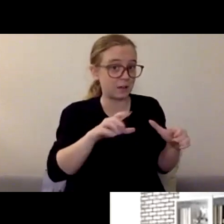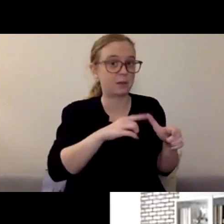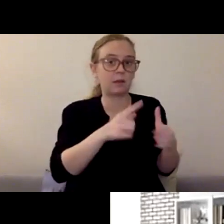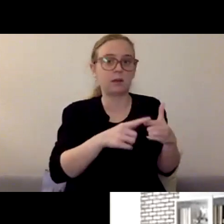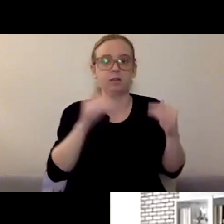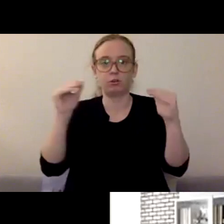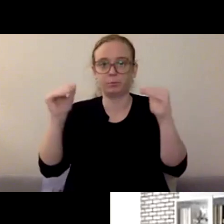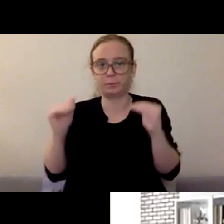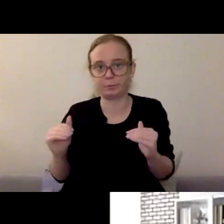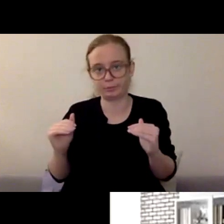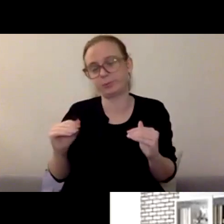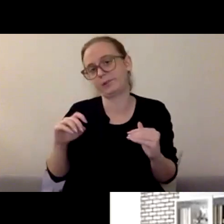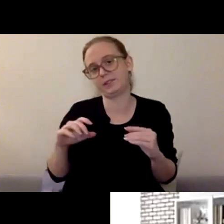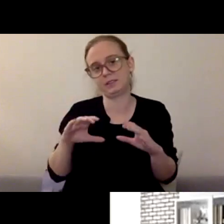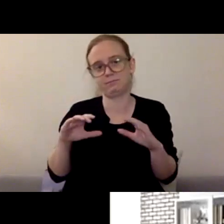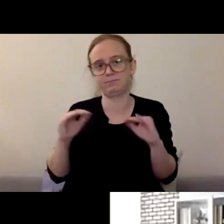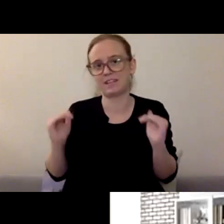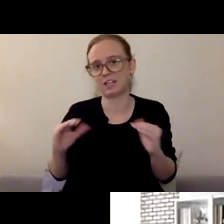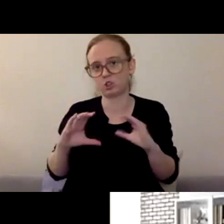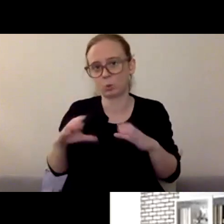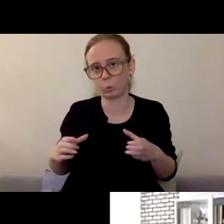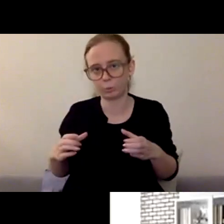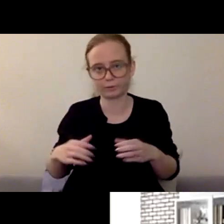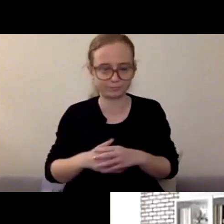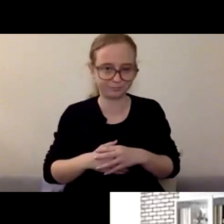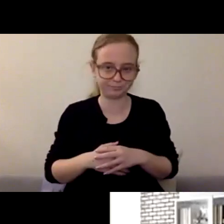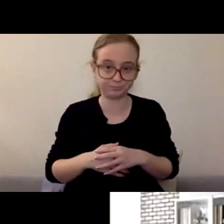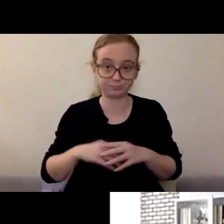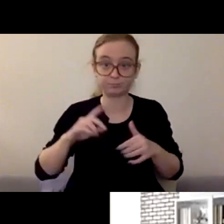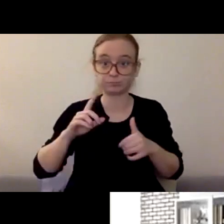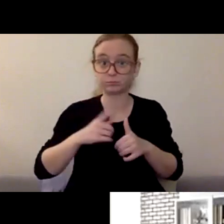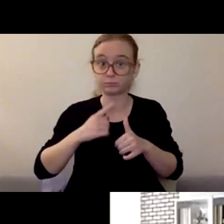So the first one has to do with students and teens.